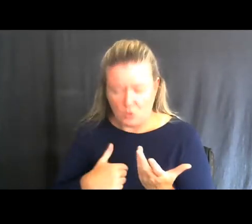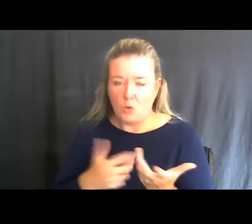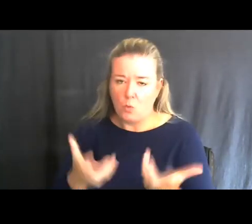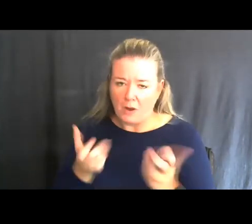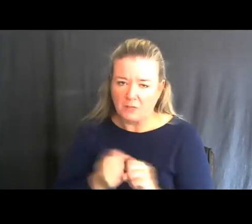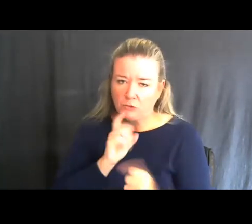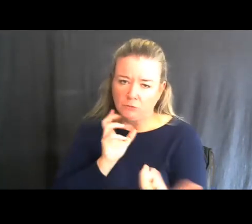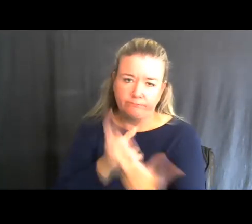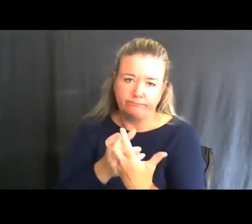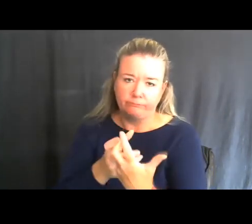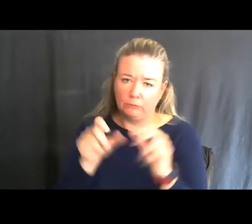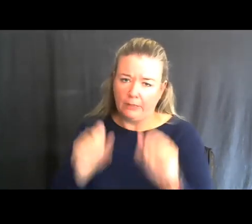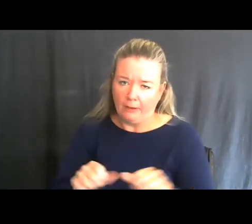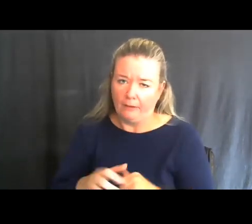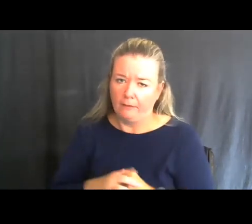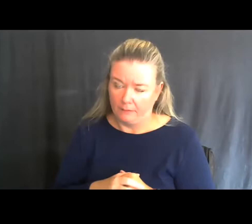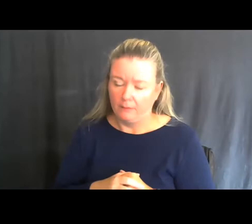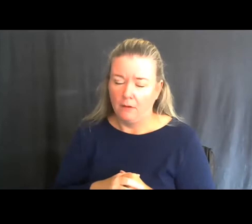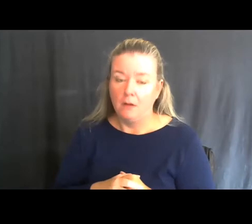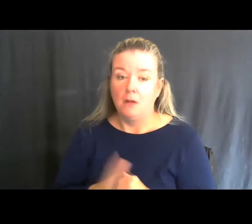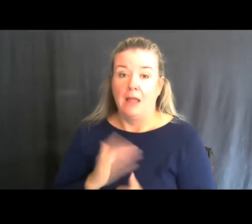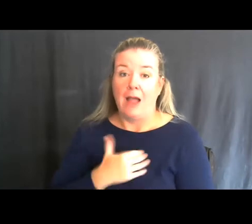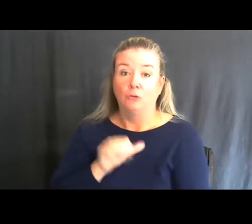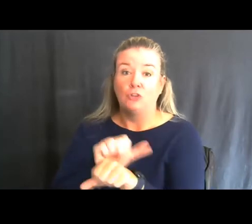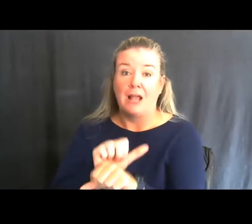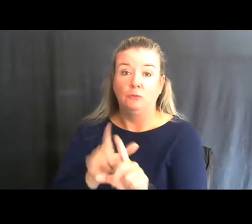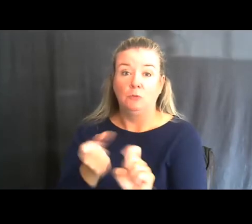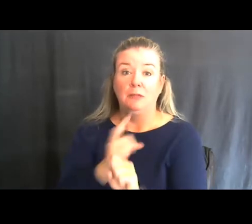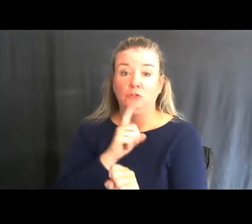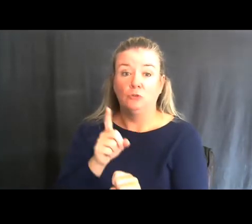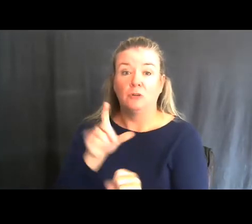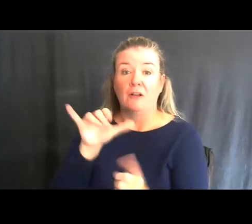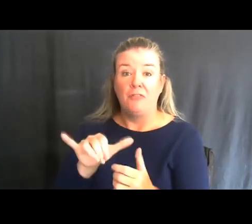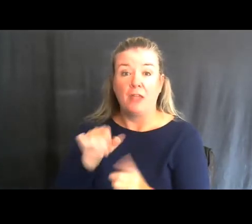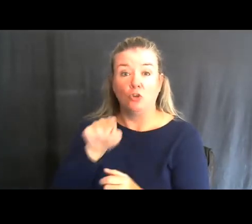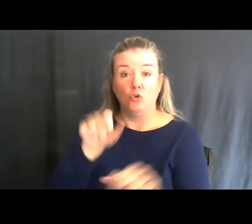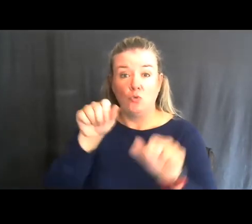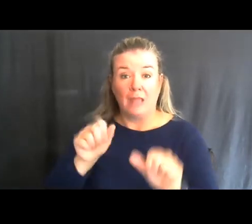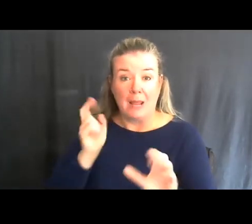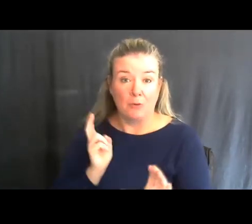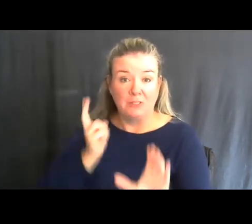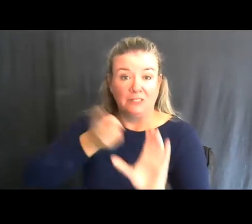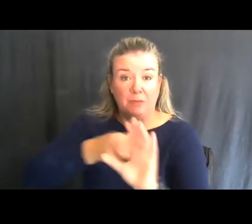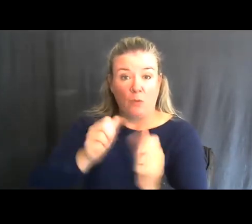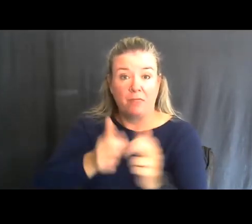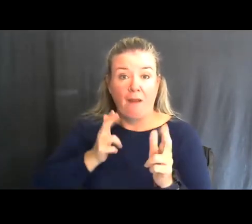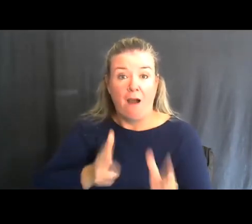you can. And so, our job is to make sure that you can participate in hunting and wildlife-related